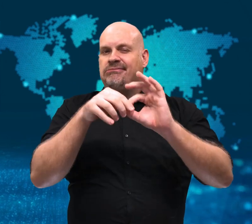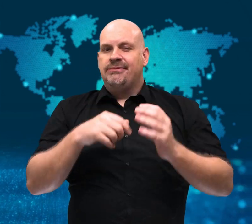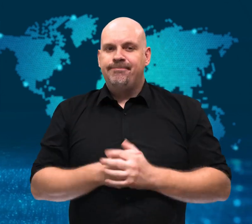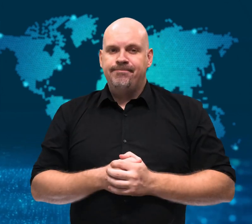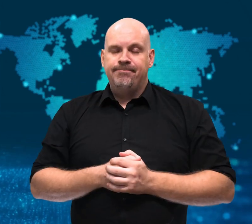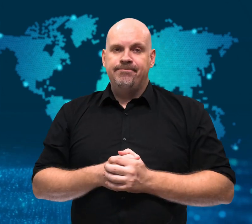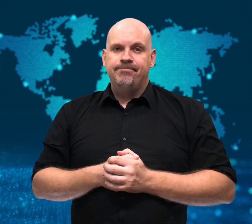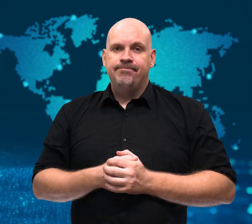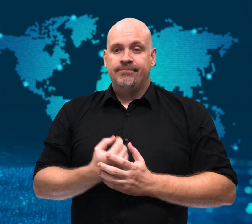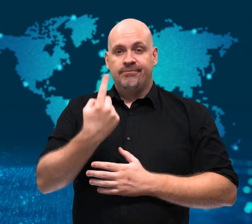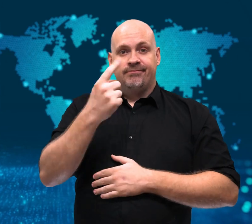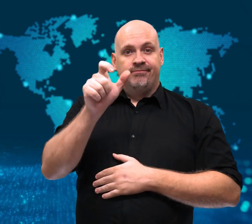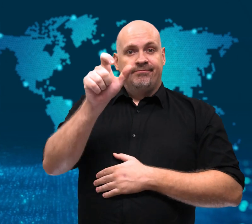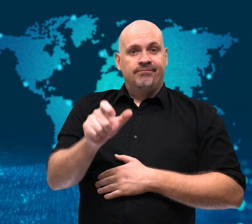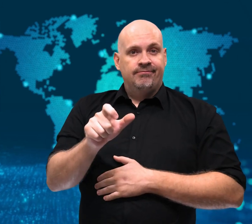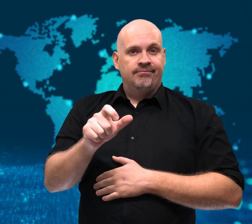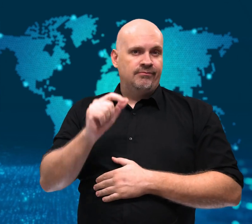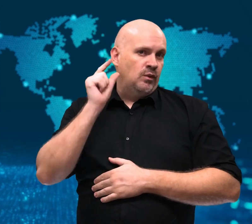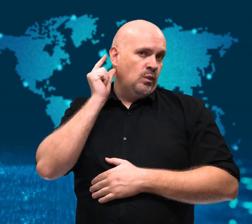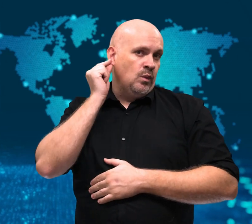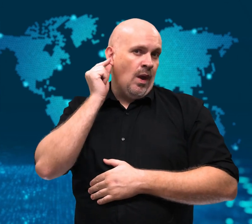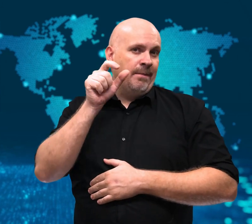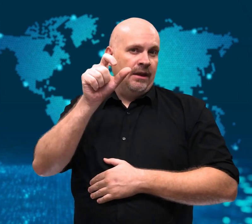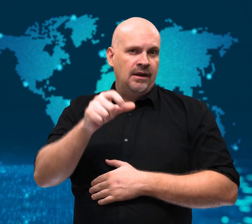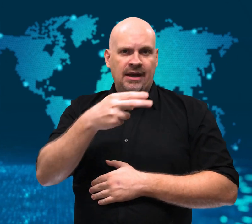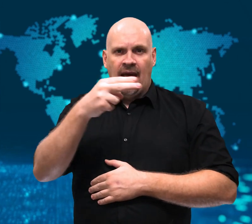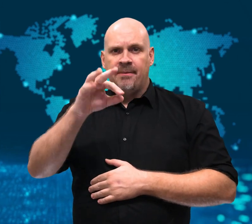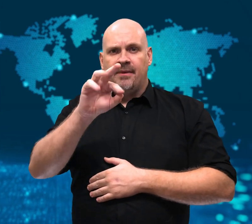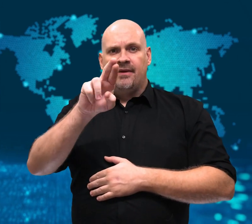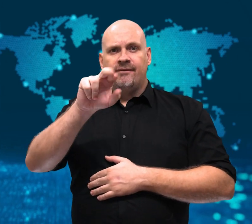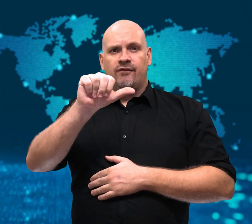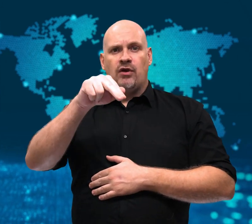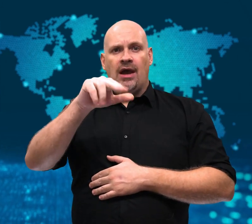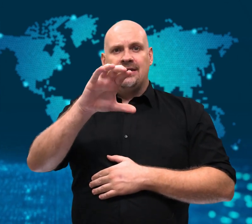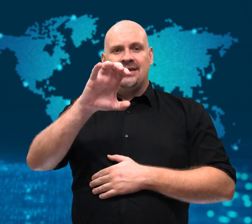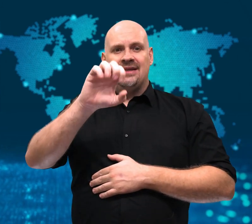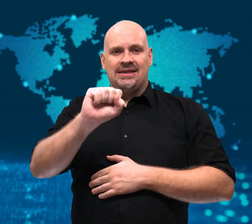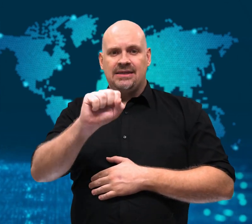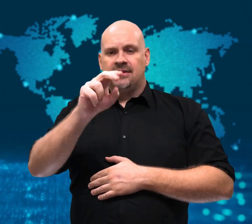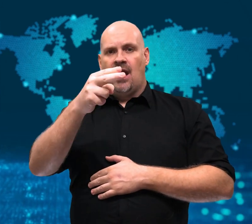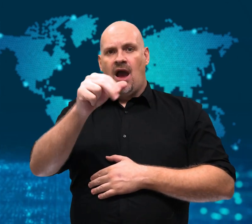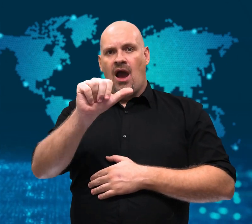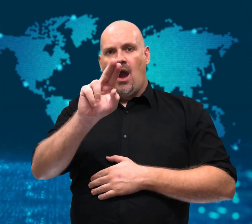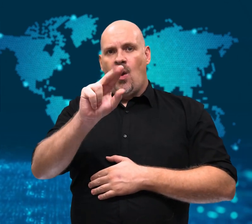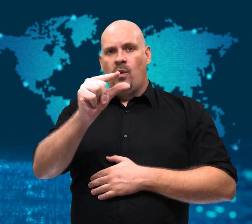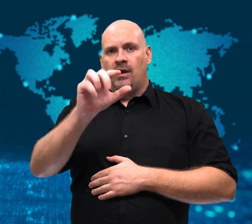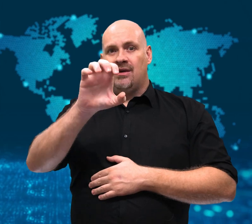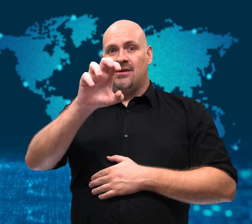A former employee, Frances Haugen,